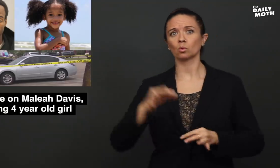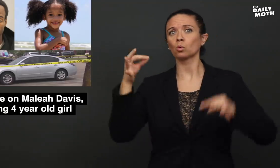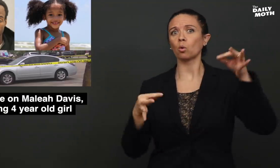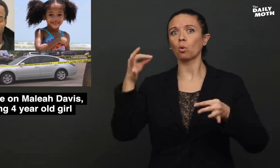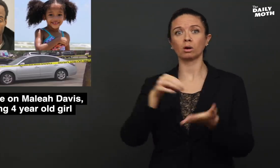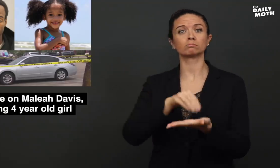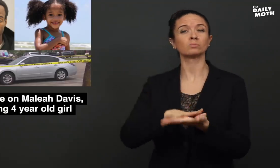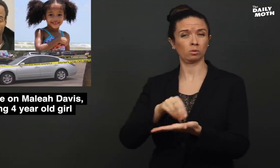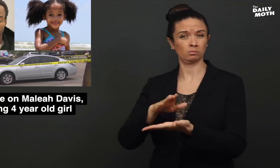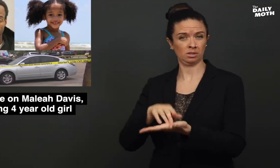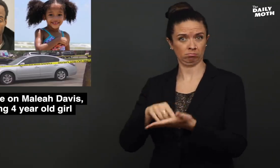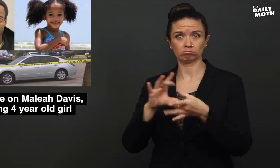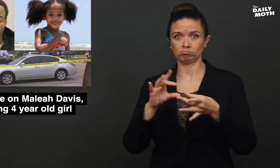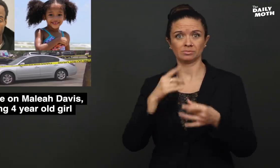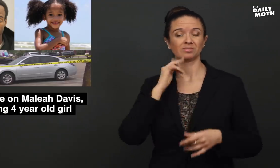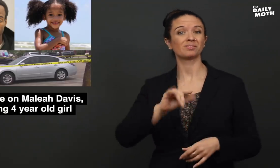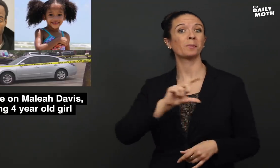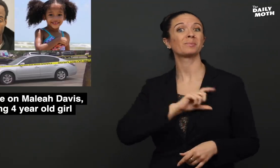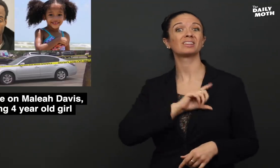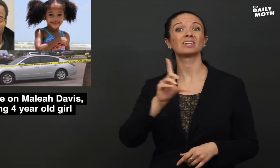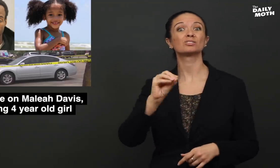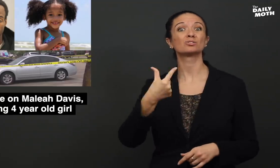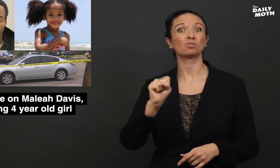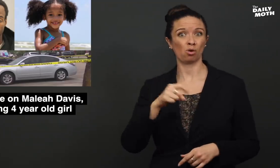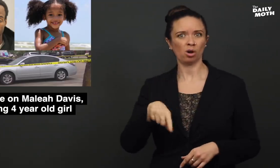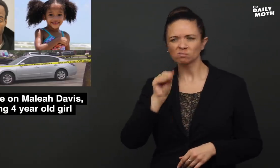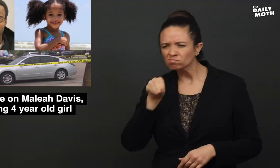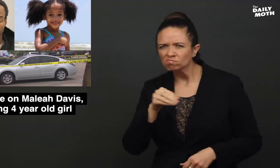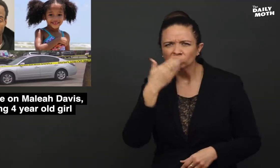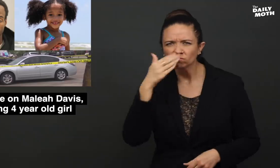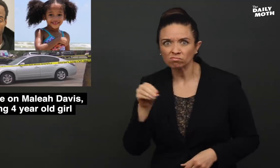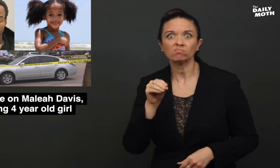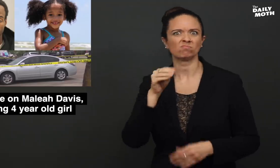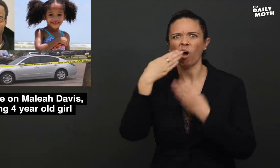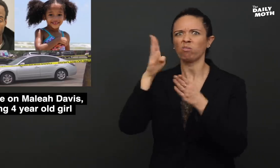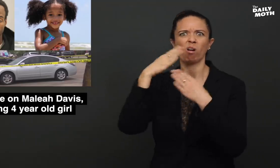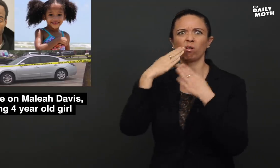Court documents say that the police dogs alerted